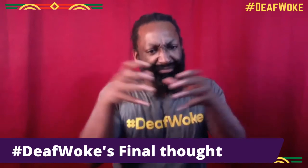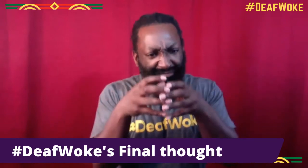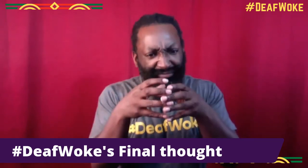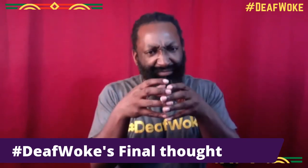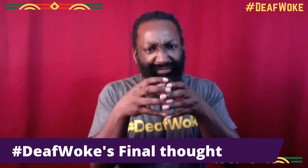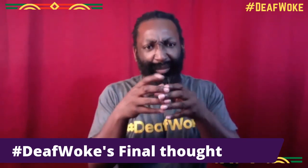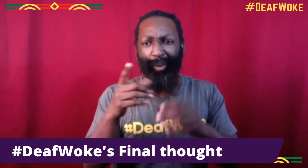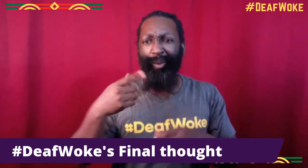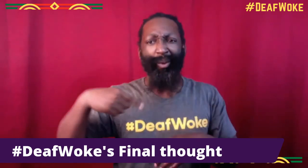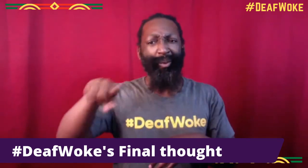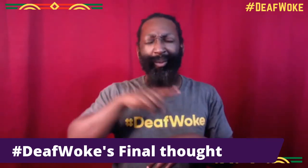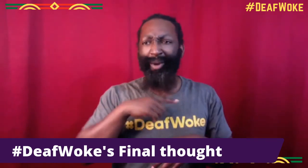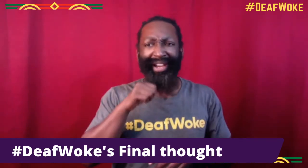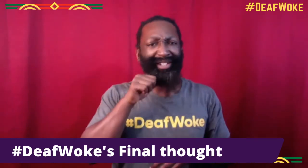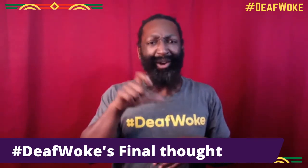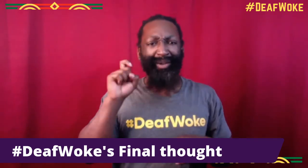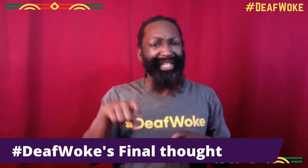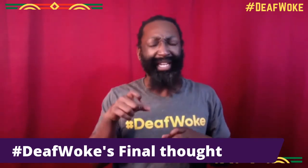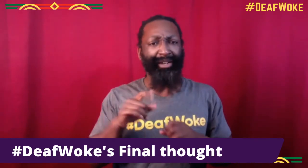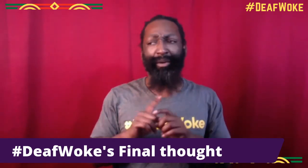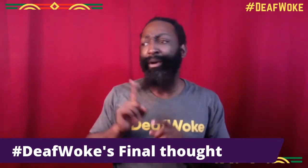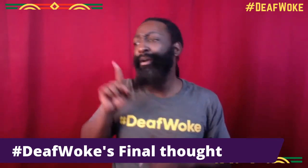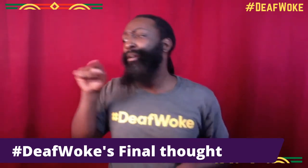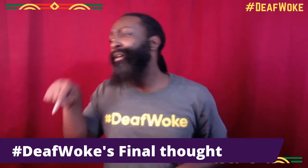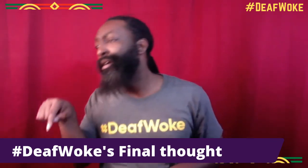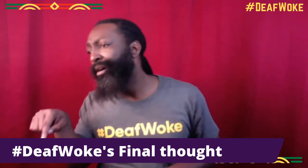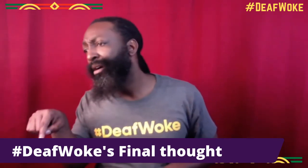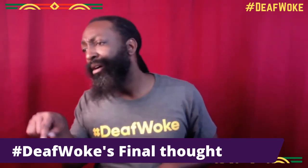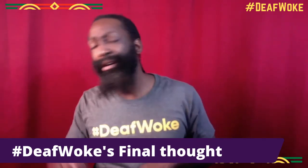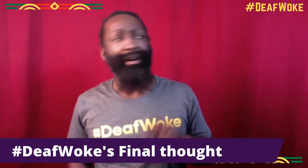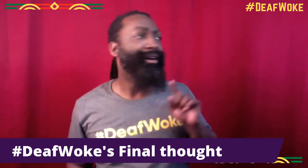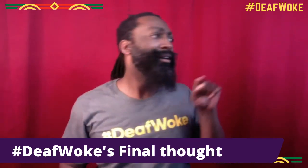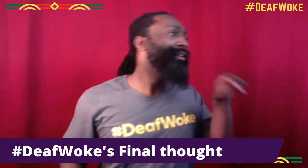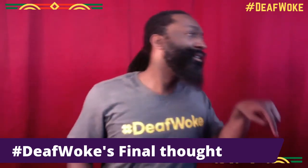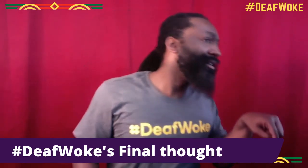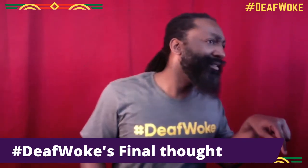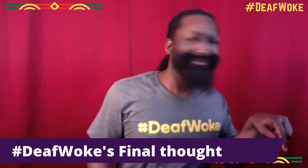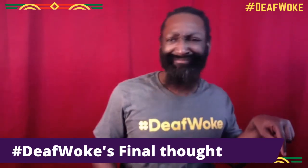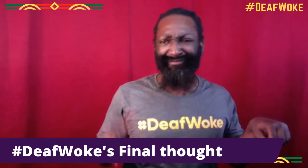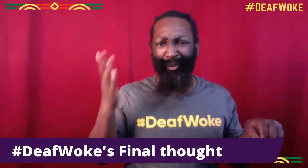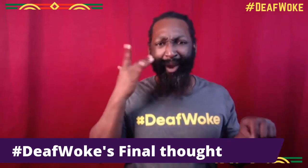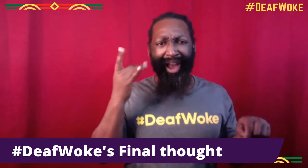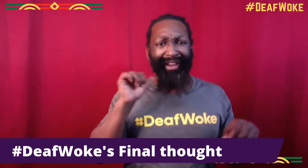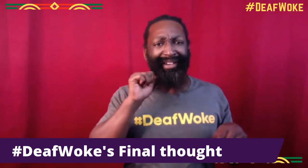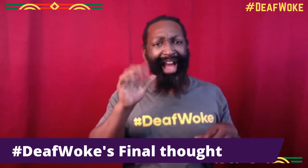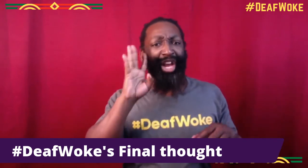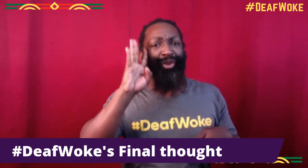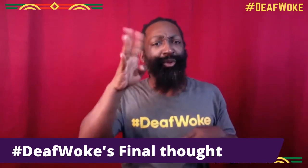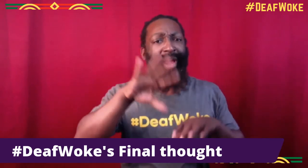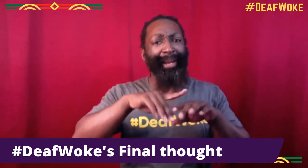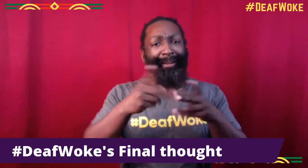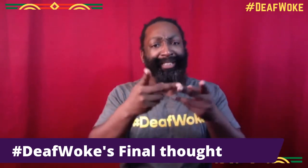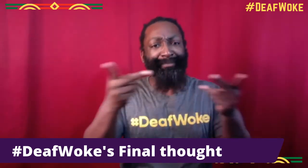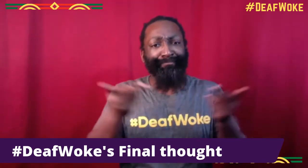Not to segregate yourself, just come together. You don't want people separate.